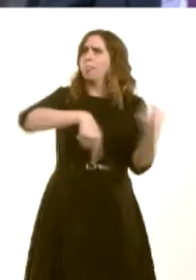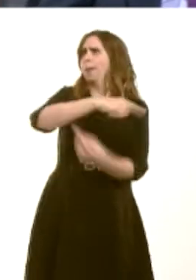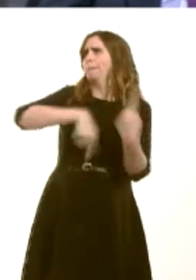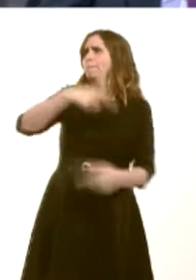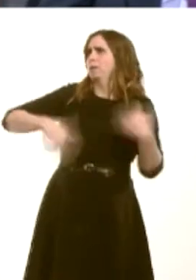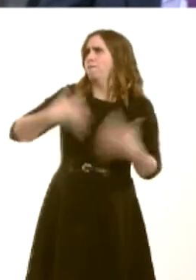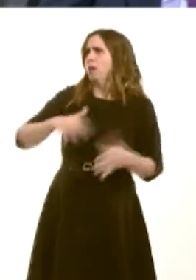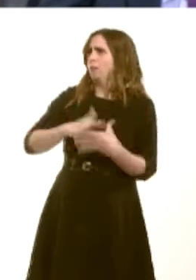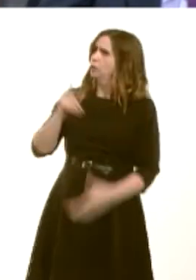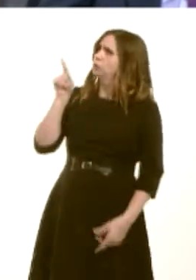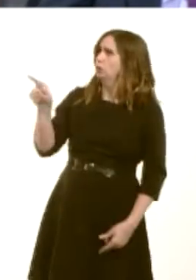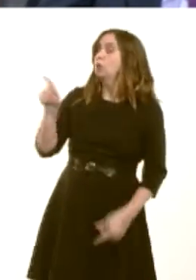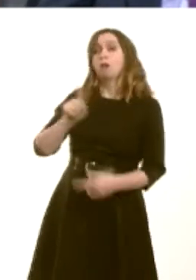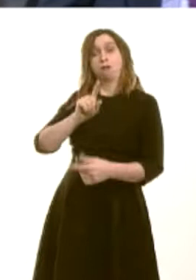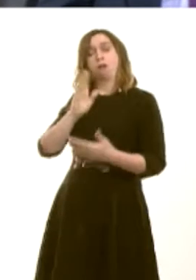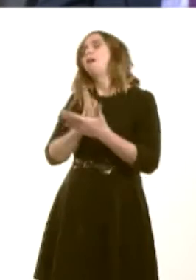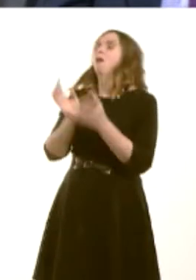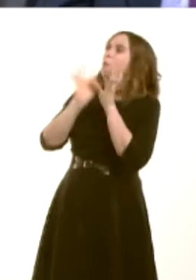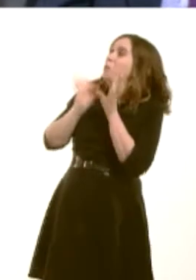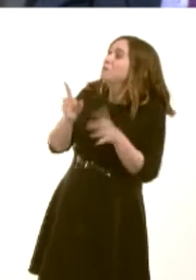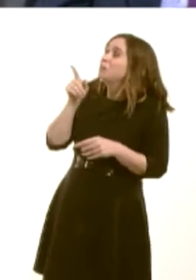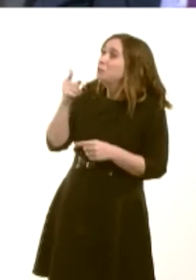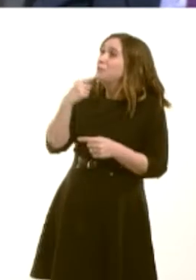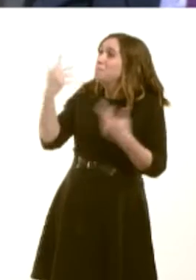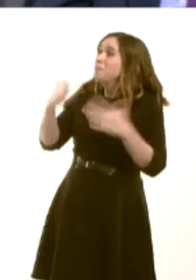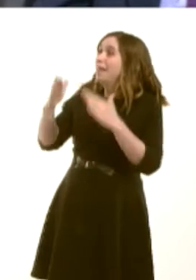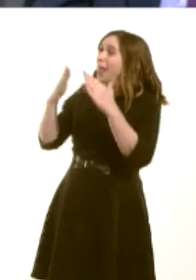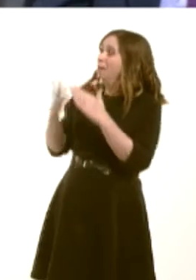How wonderful it is to hear them say, ëWeíve reduced the housing benefit budgetí. What